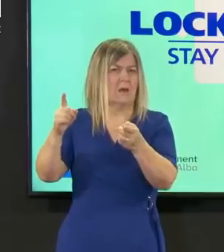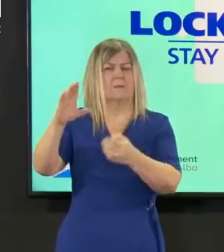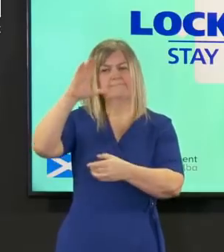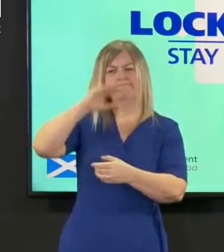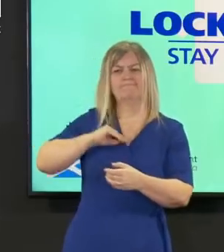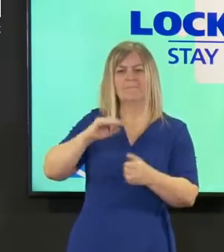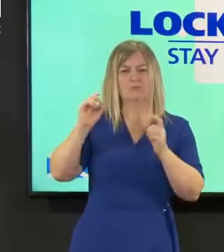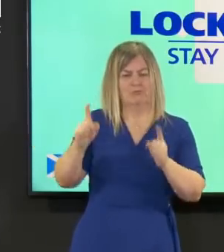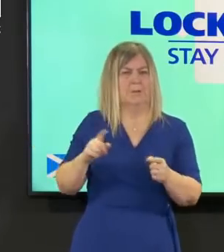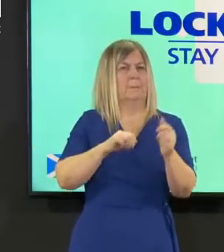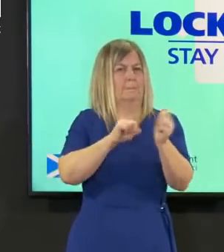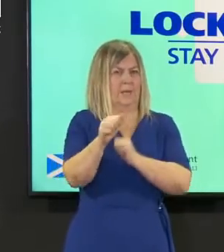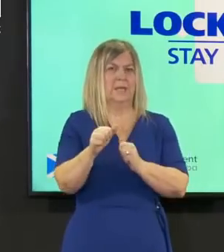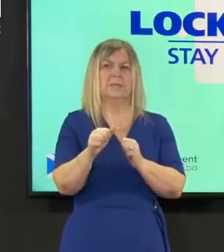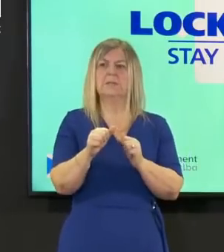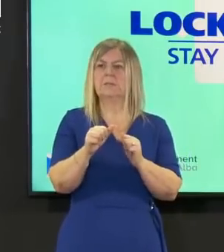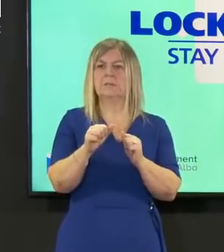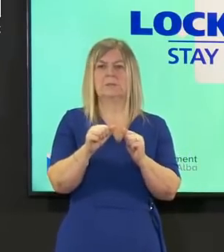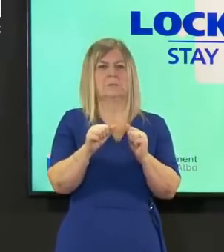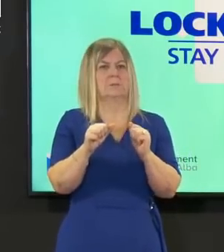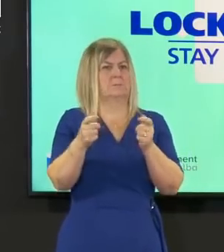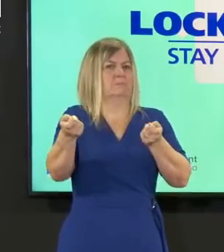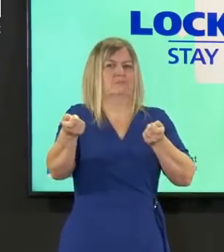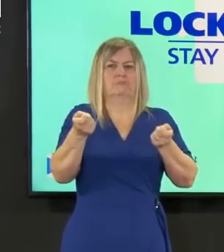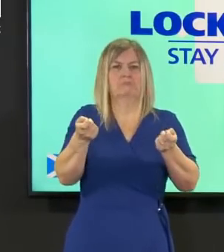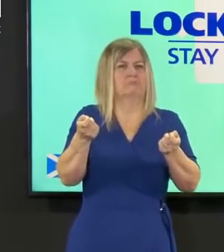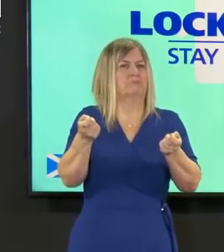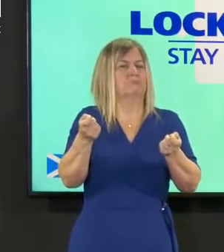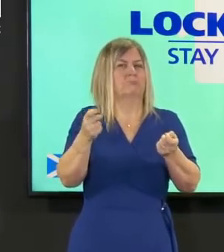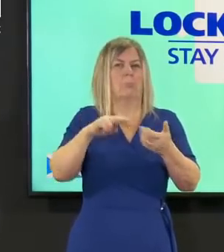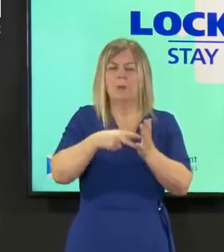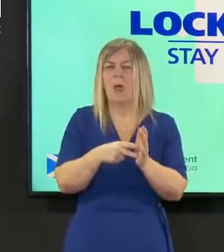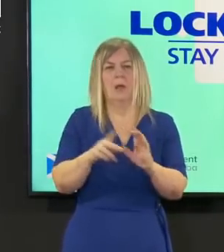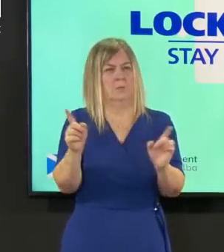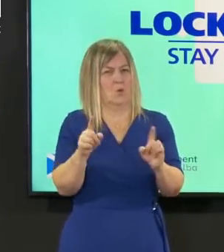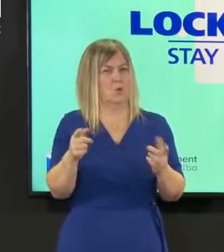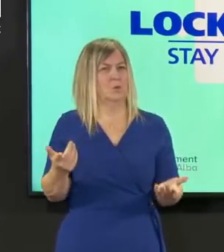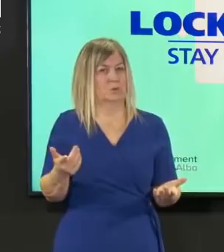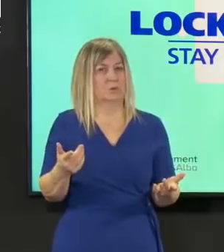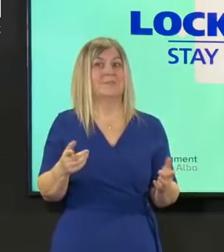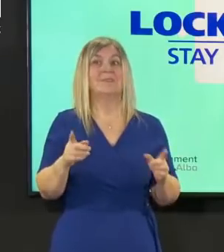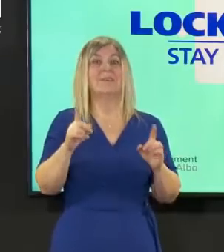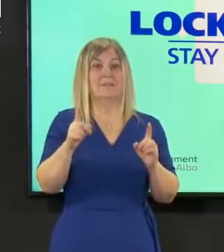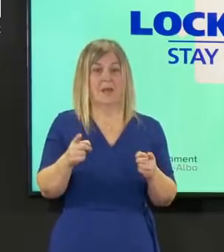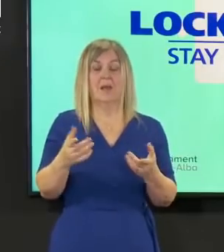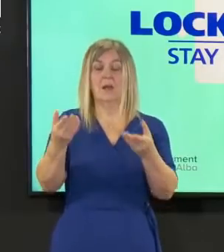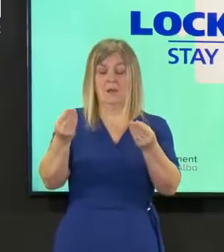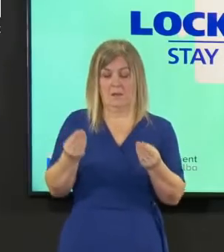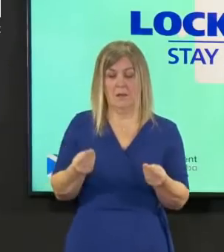and from that the judgment decisions need to be made by the first minister and her cabinet and